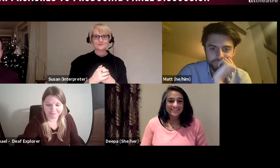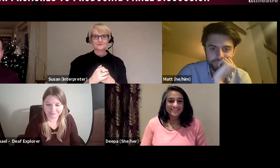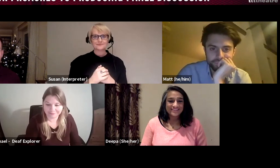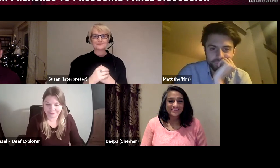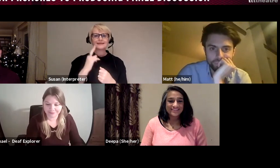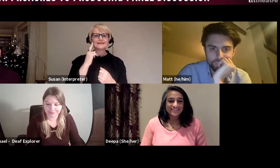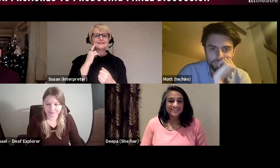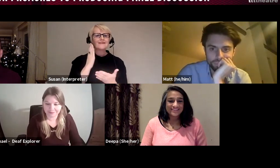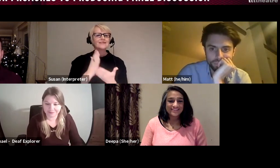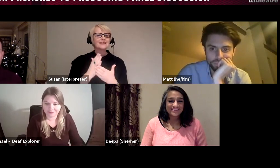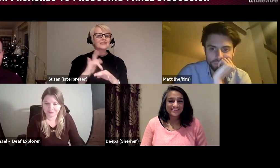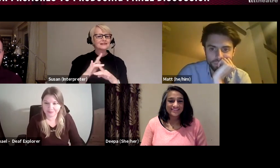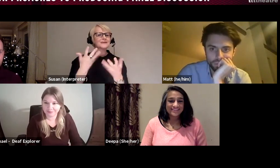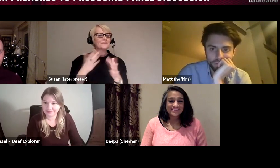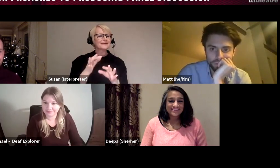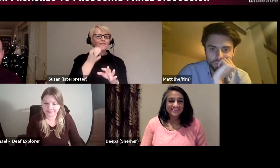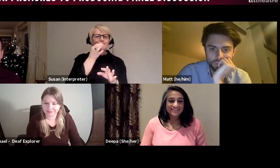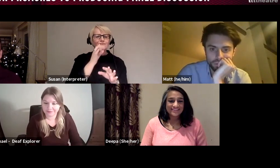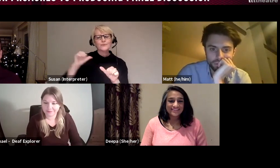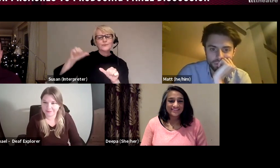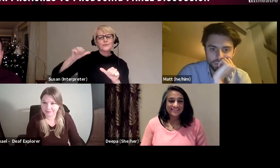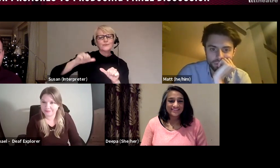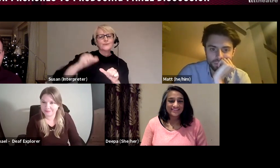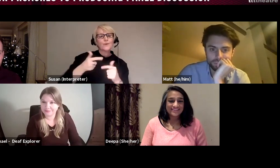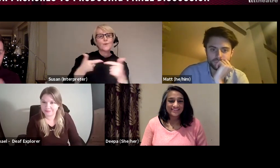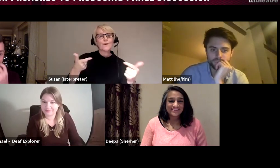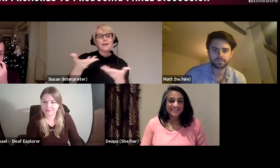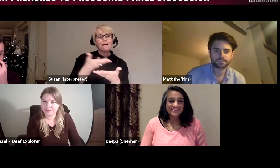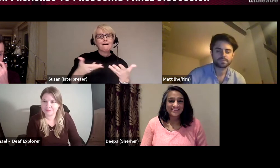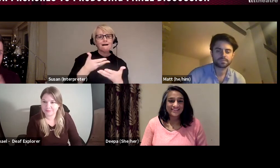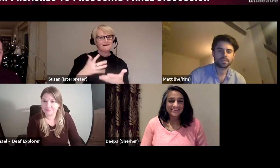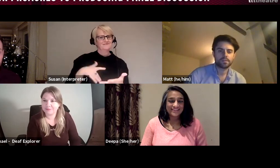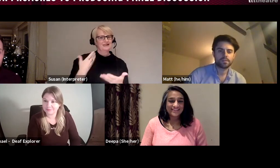these over the past 6 months it still feels very new. Certainly to me as Deafinitely's producer